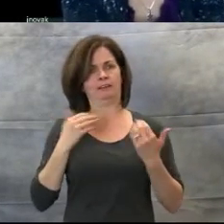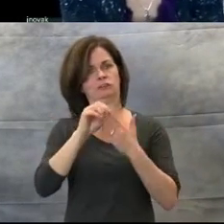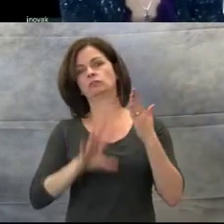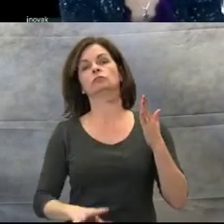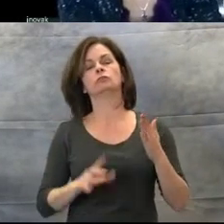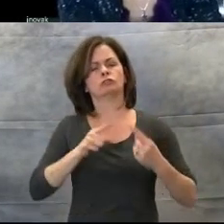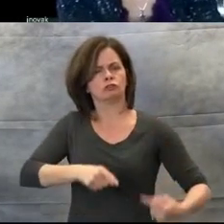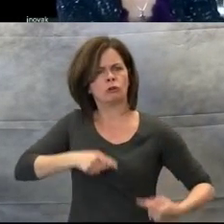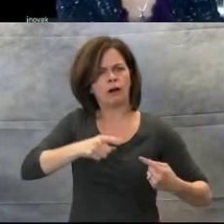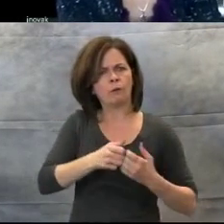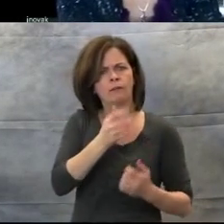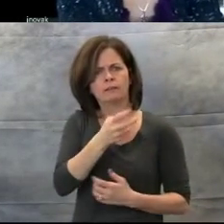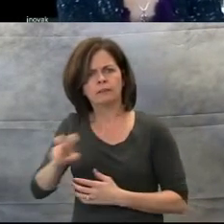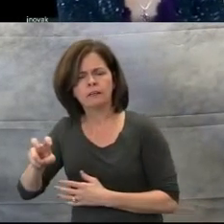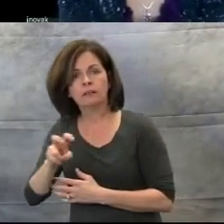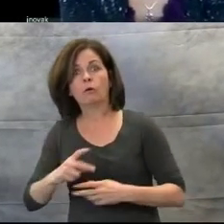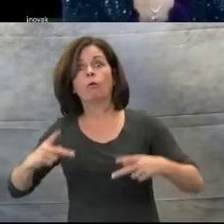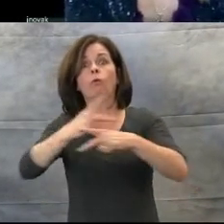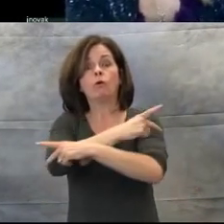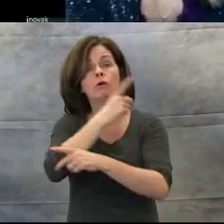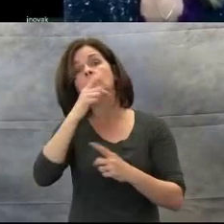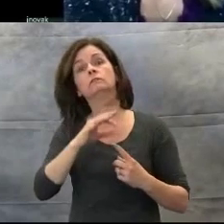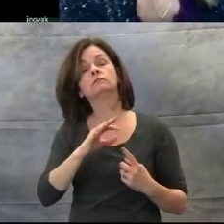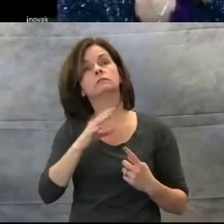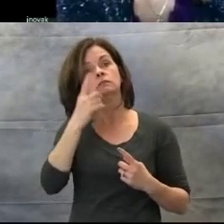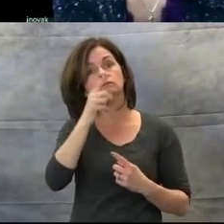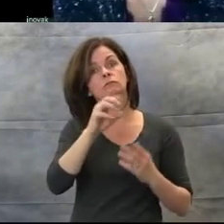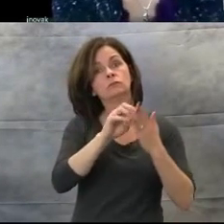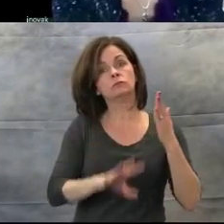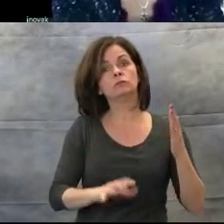with special needs. If this is the case, music should be